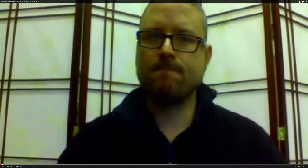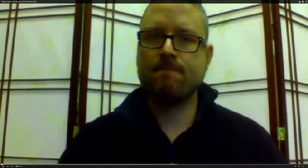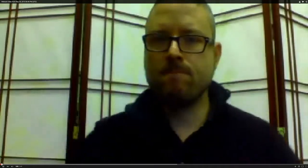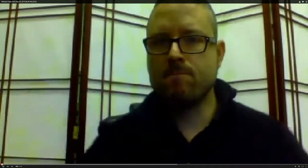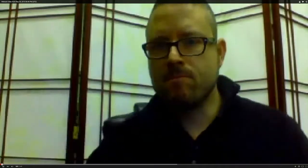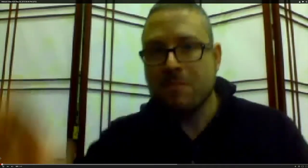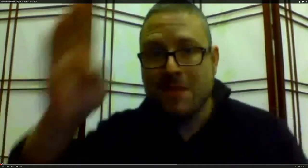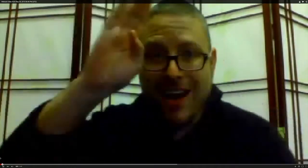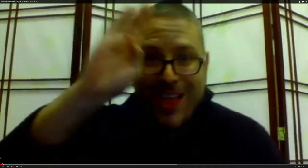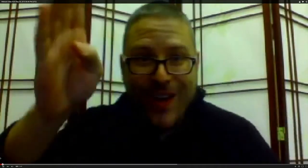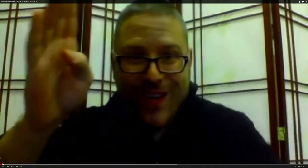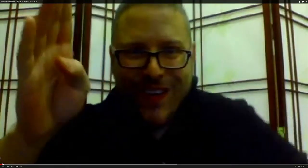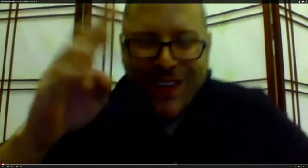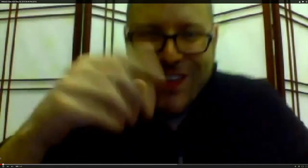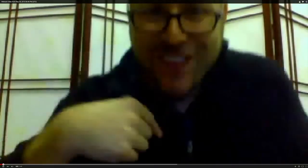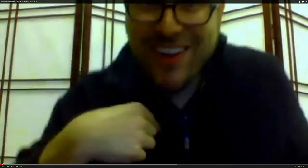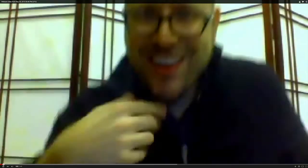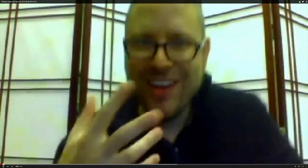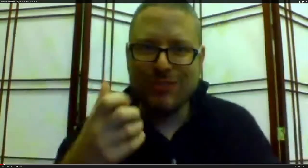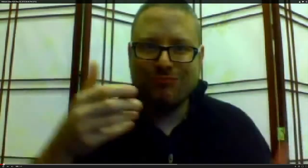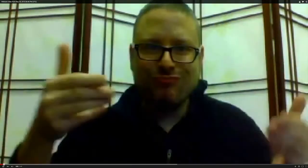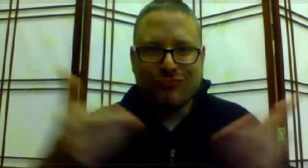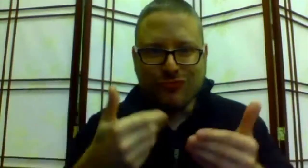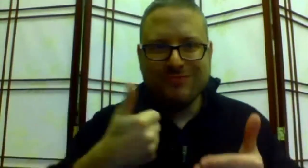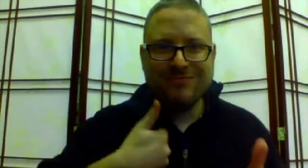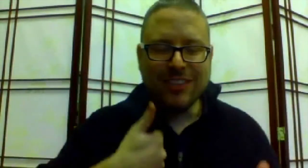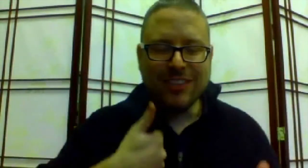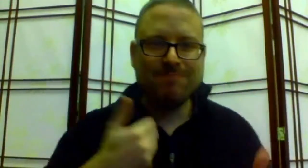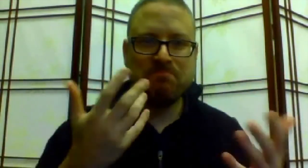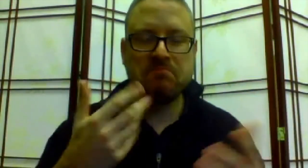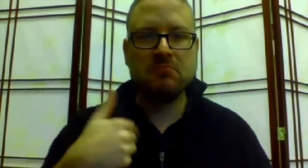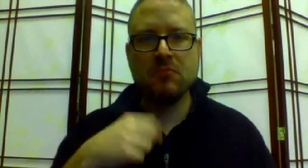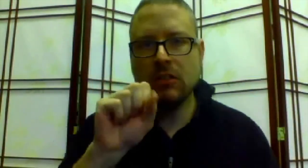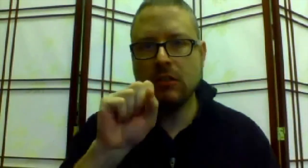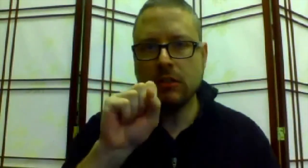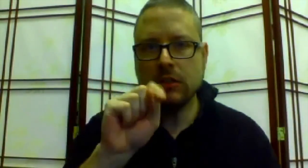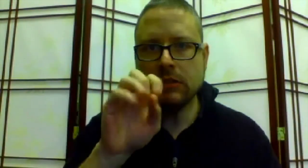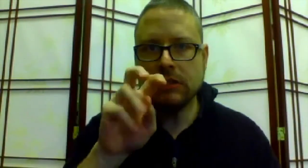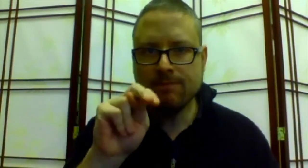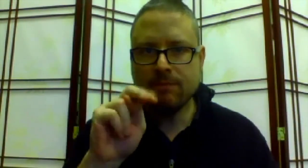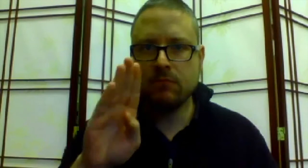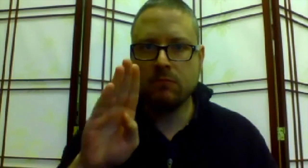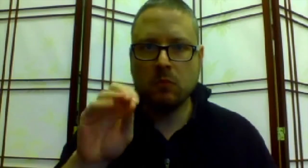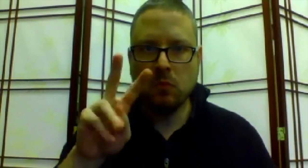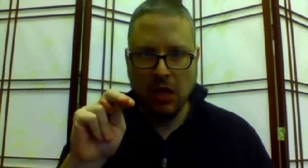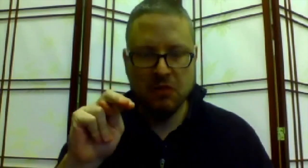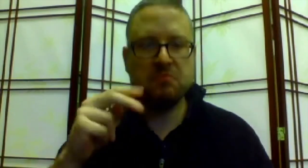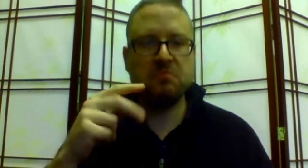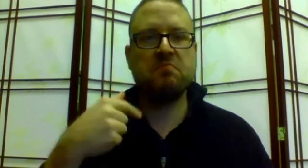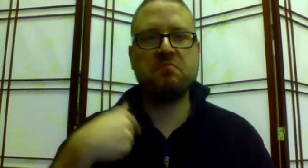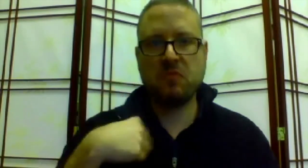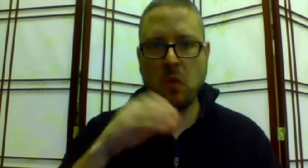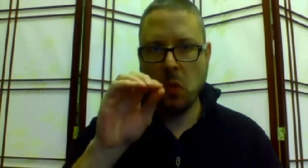Hello. I'd like to introduce myself. I am Steven Brown.